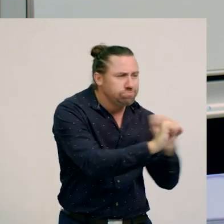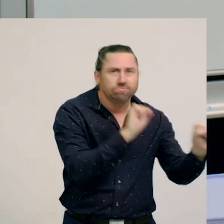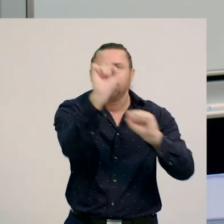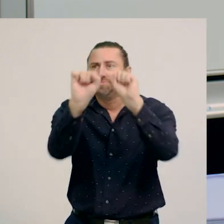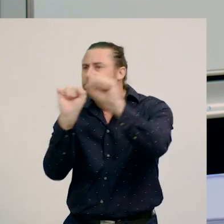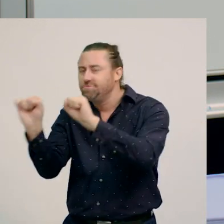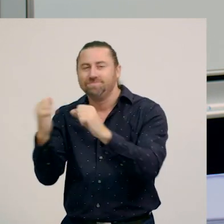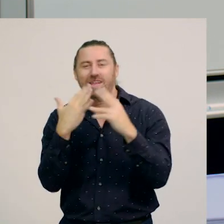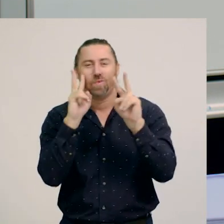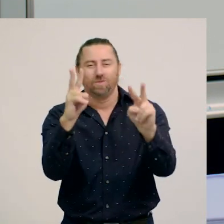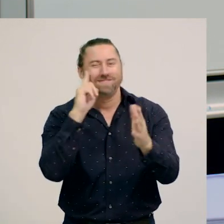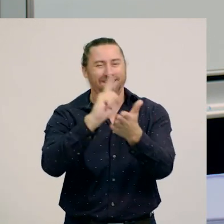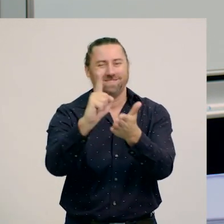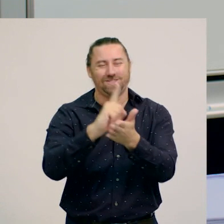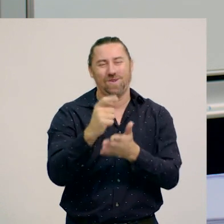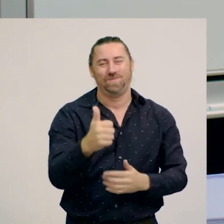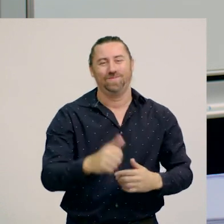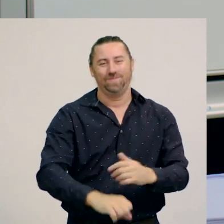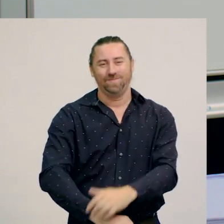Thanks for watching. See you next time!